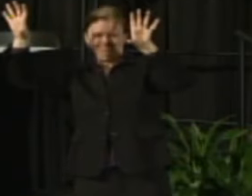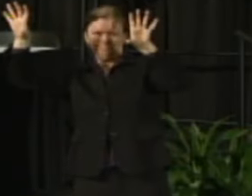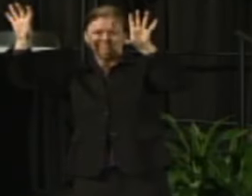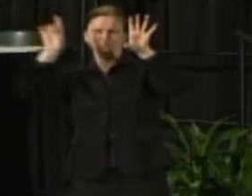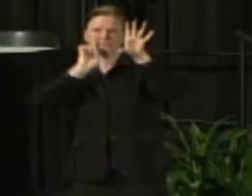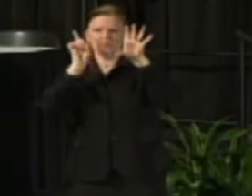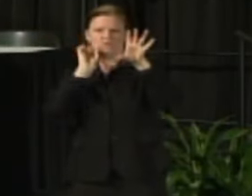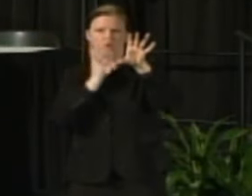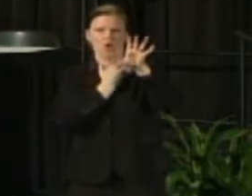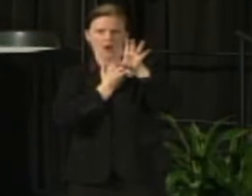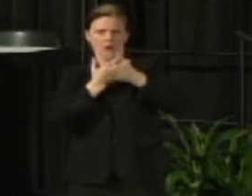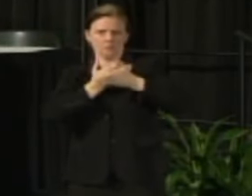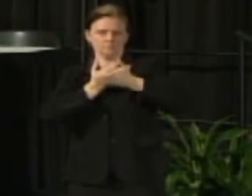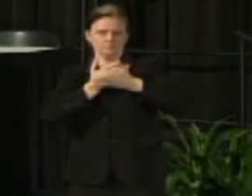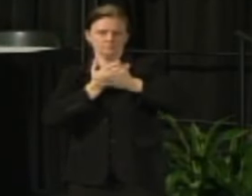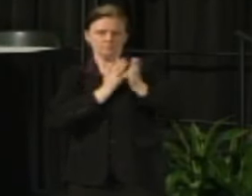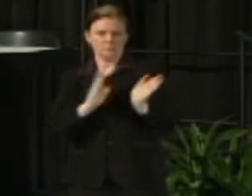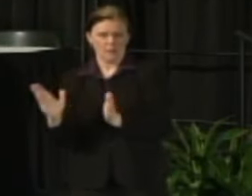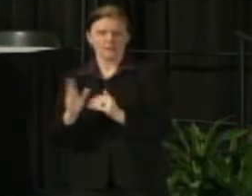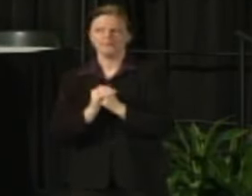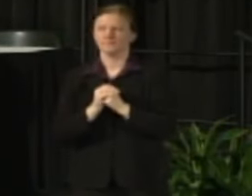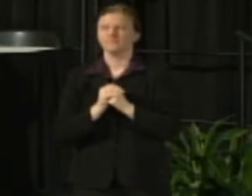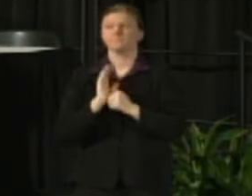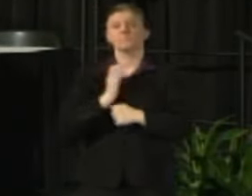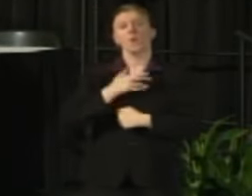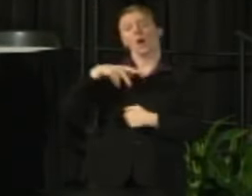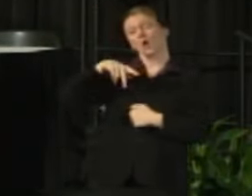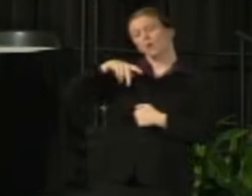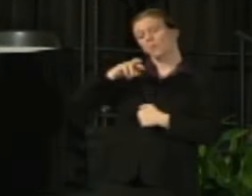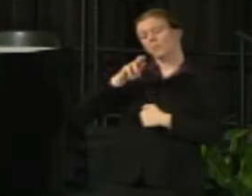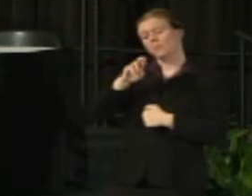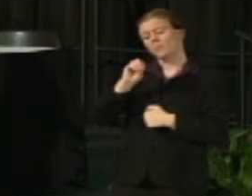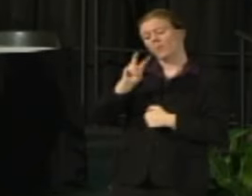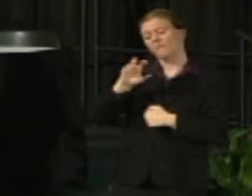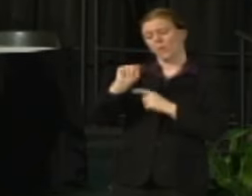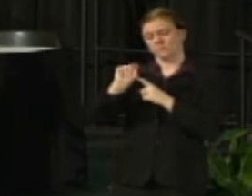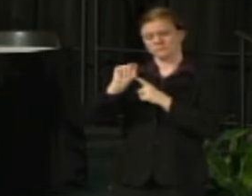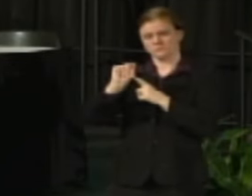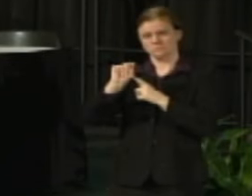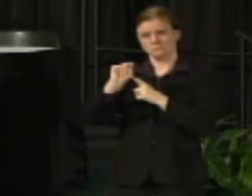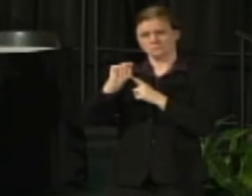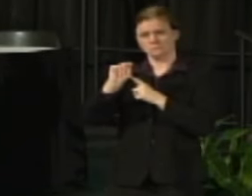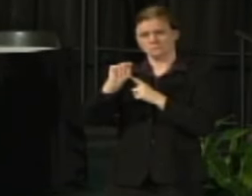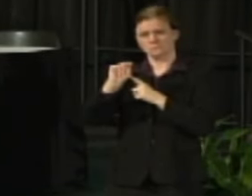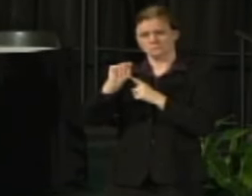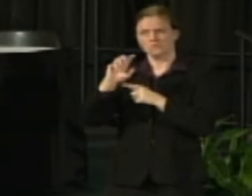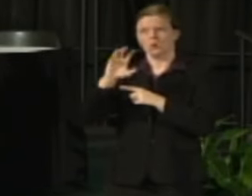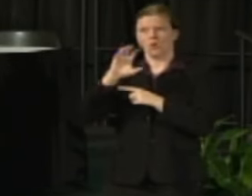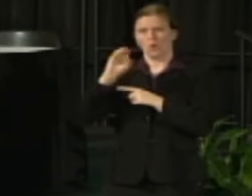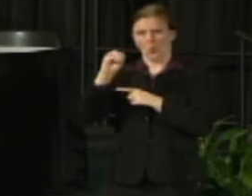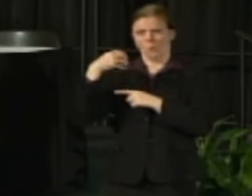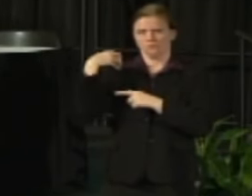so that you know going forward our provost is a co- chair on both the Budget Task Force as well